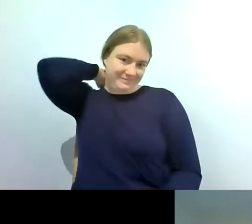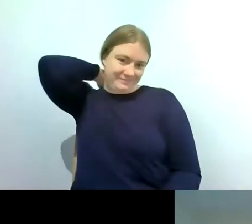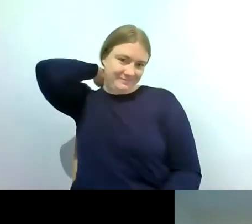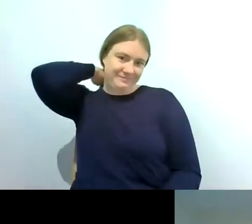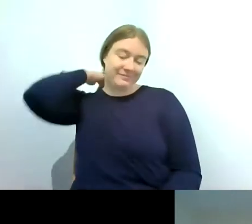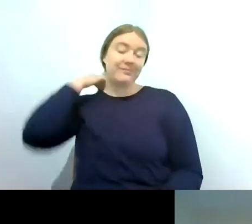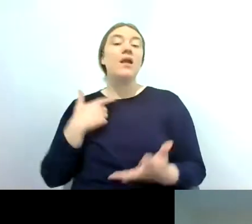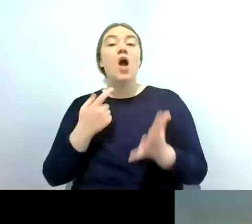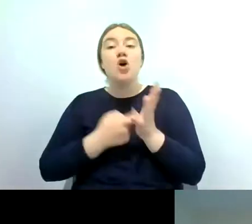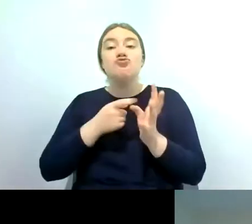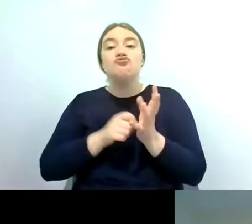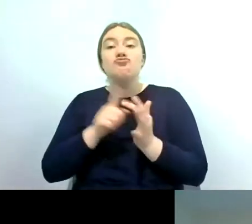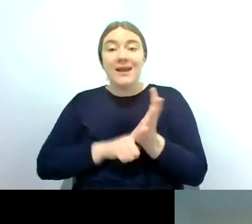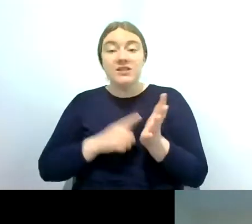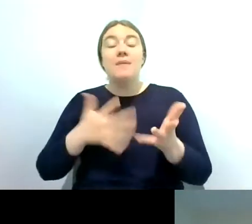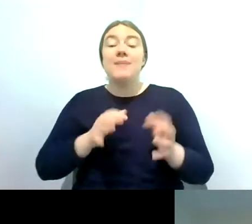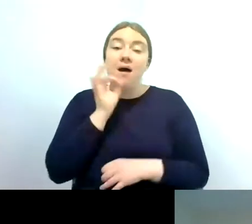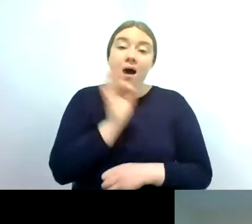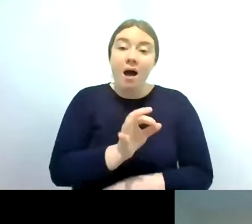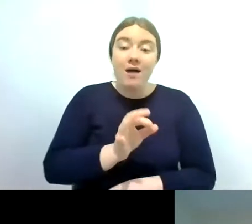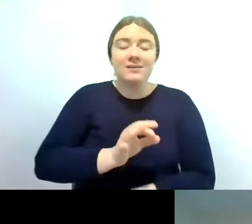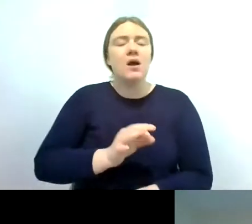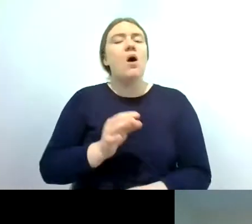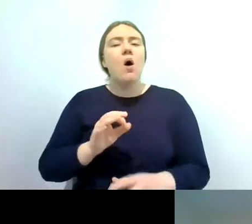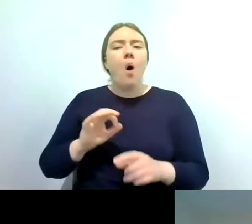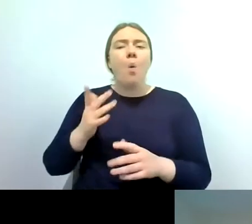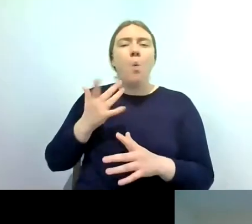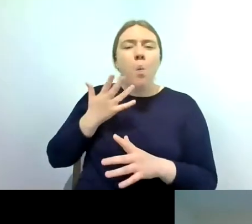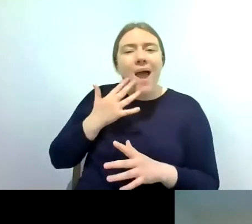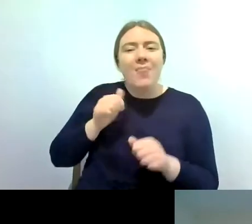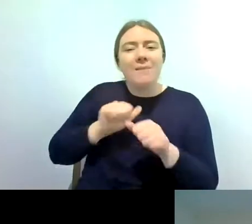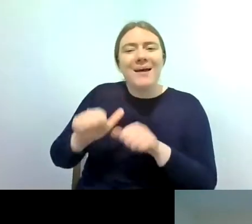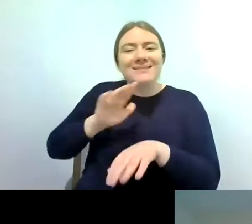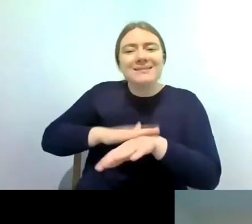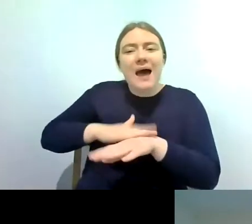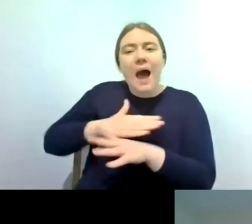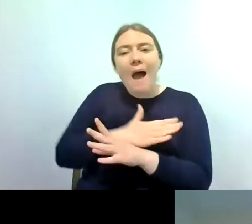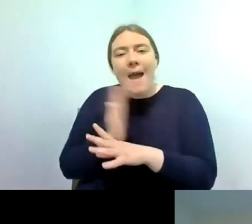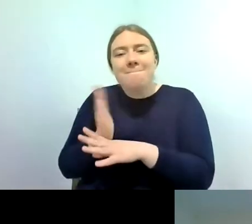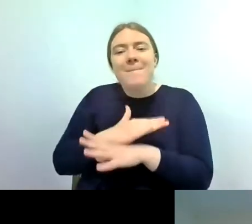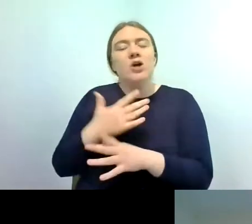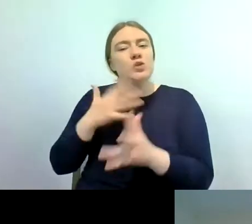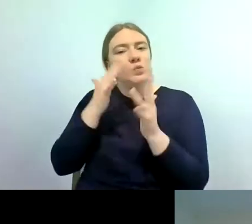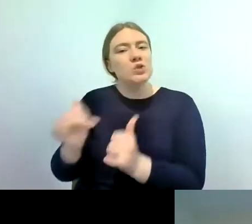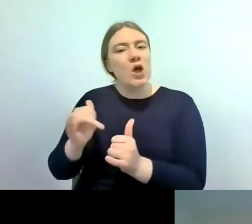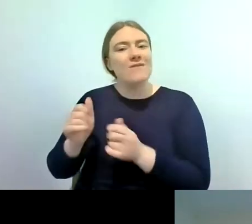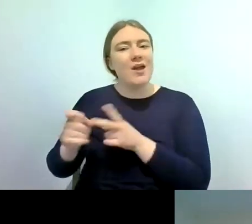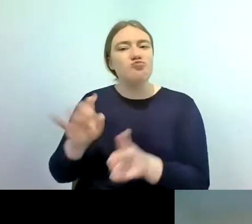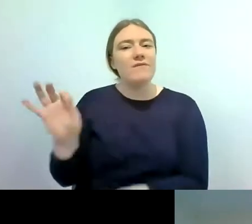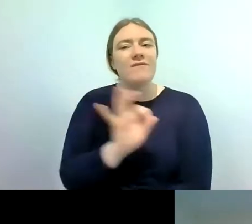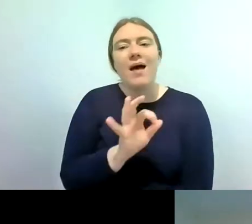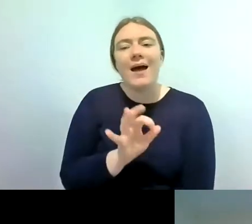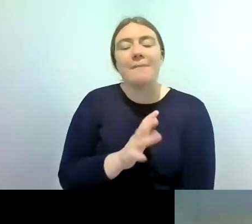when the best time to survey for river flies is this depends on the species so caddis flies